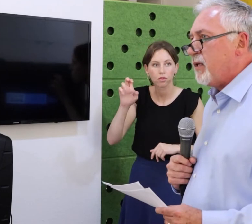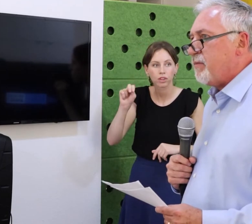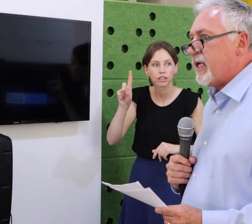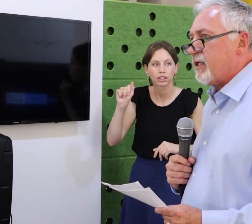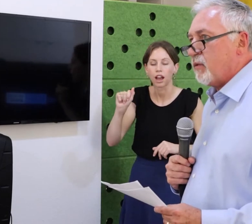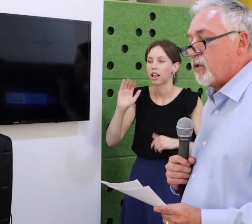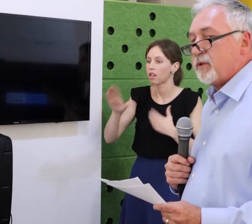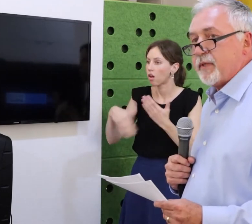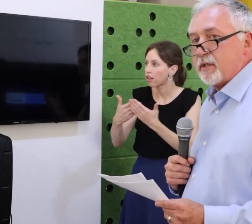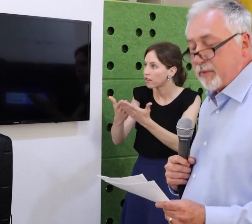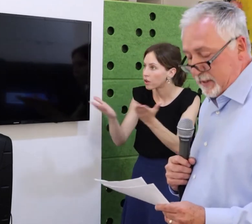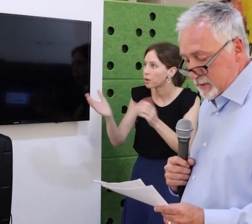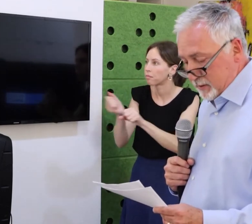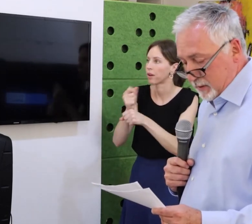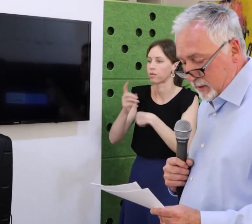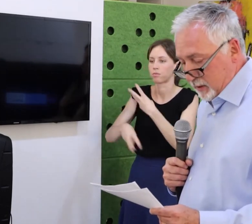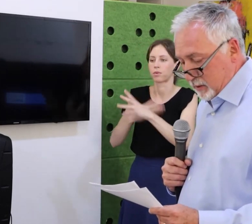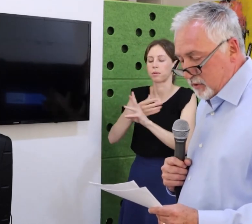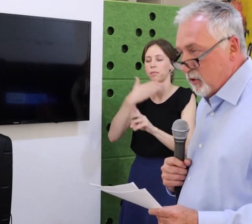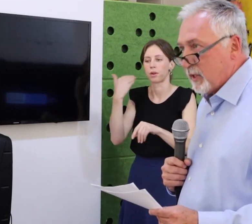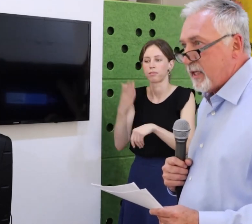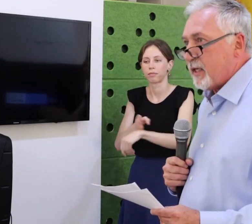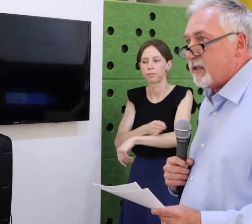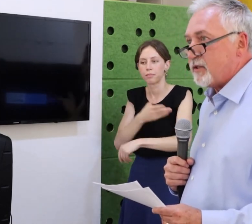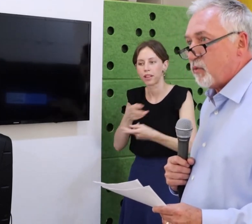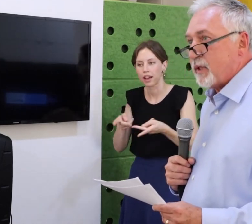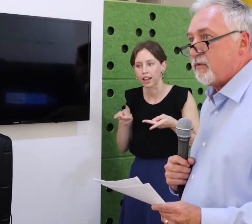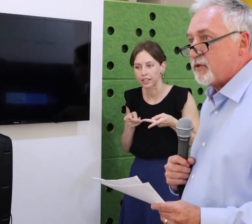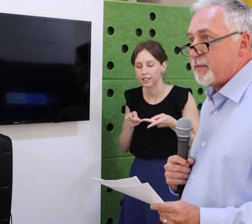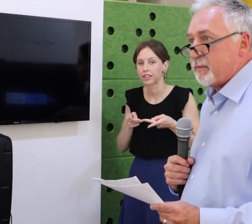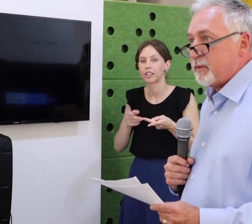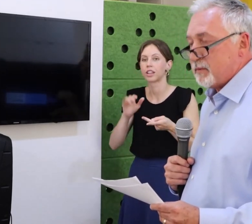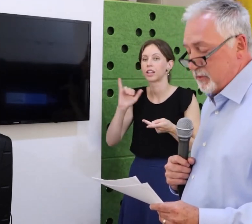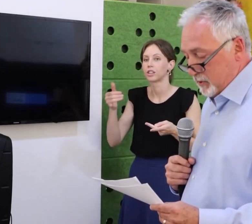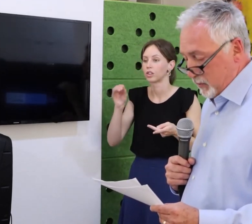past decade. You know, I’m a very proud father,